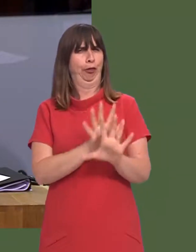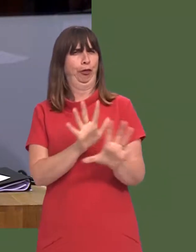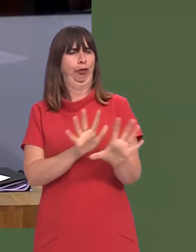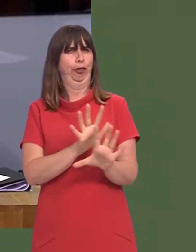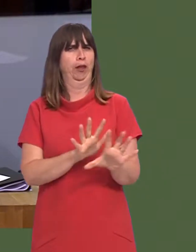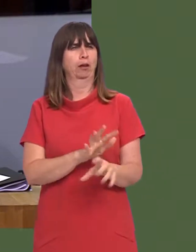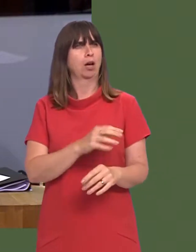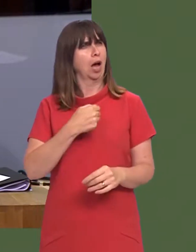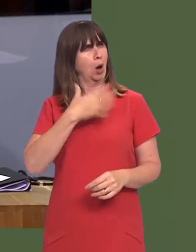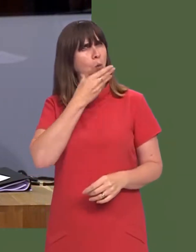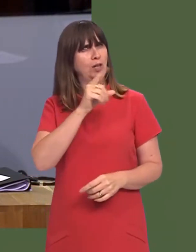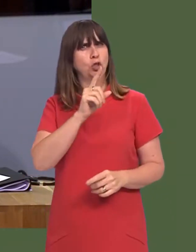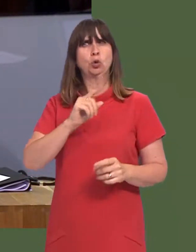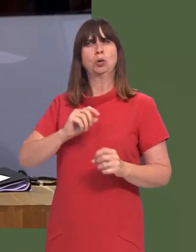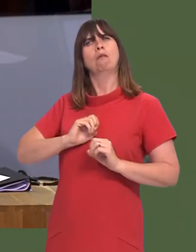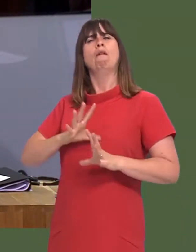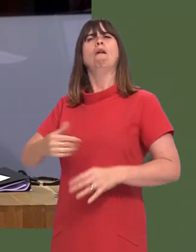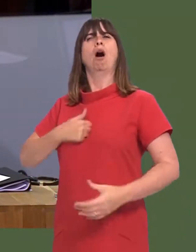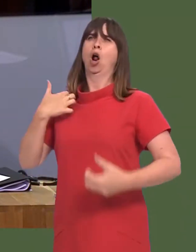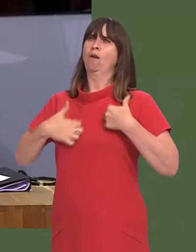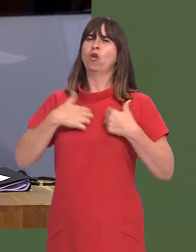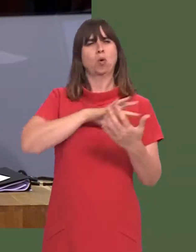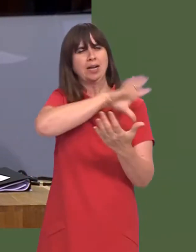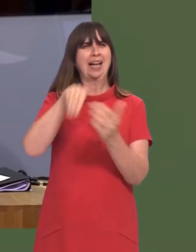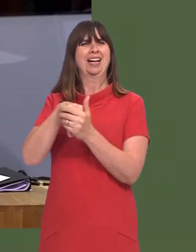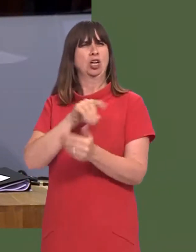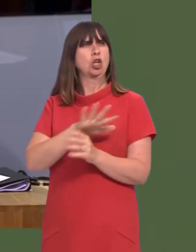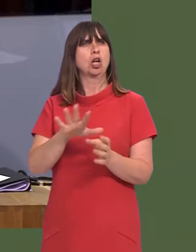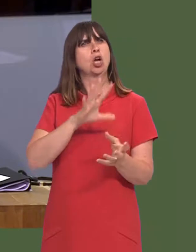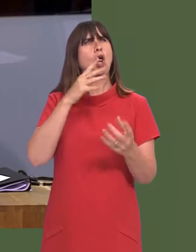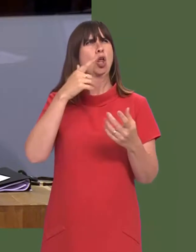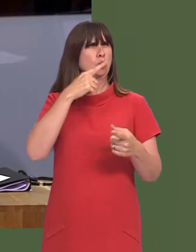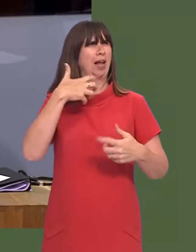and that ultimately you look forward to delivering those recommendations, rather than just looking